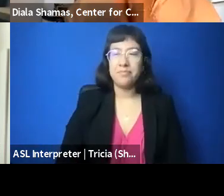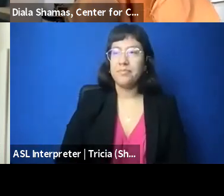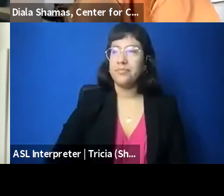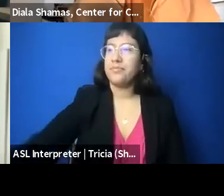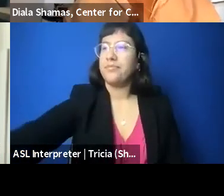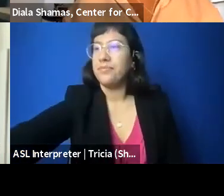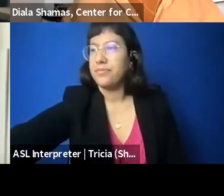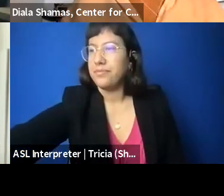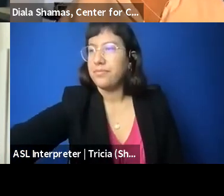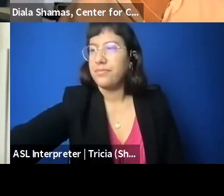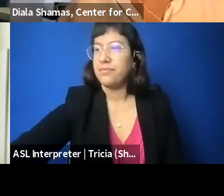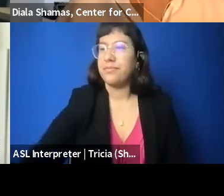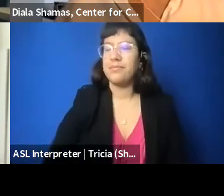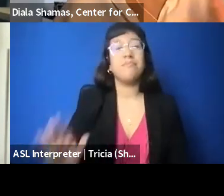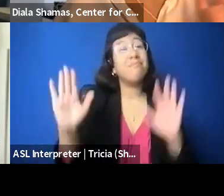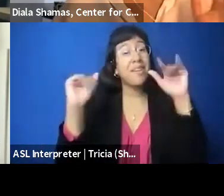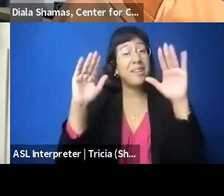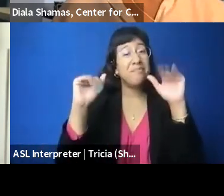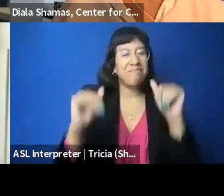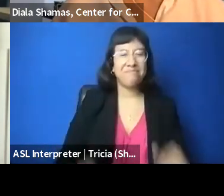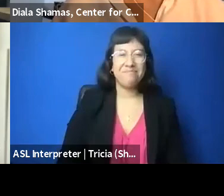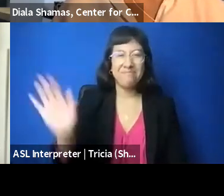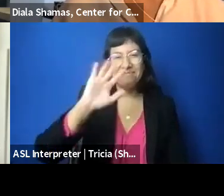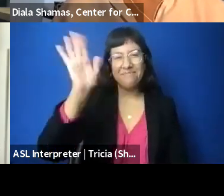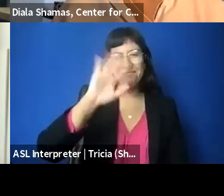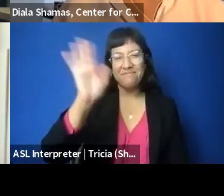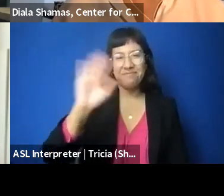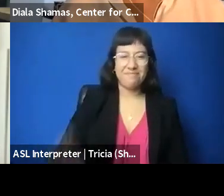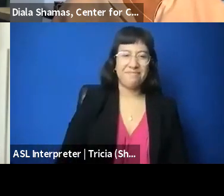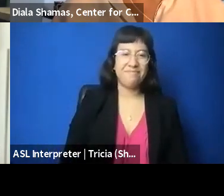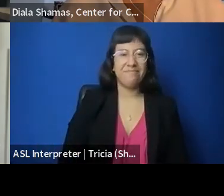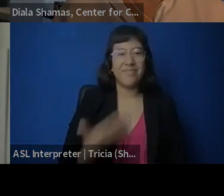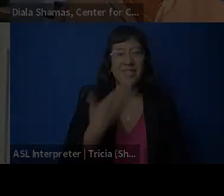Bye, everyone. Bye bye. Thank you all, bye. Thank you, bye.